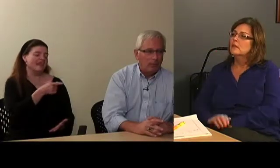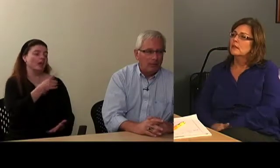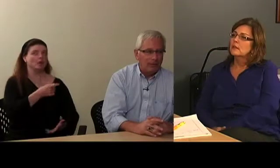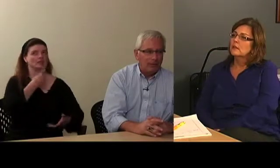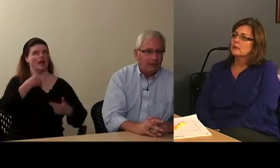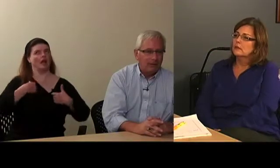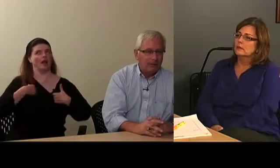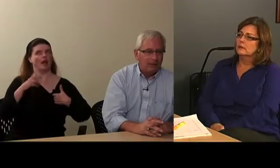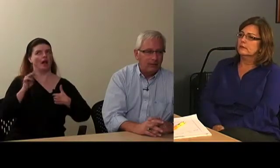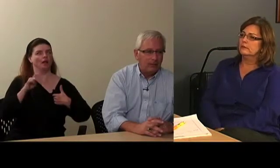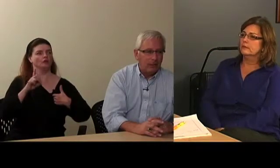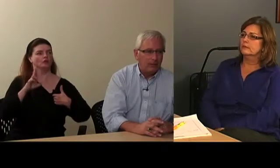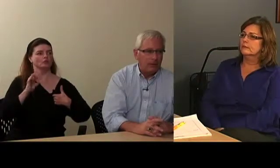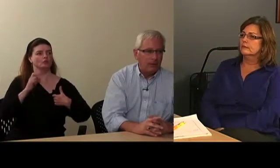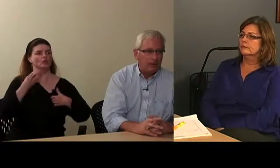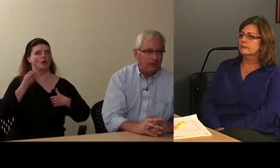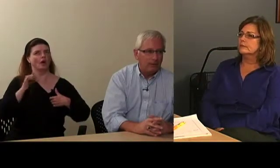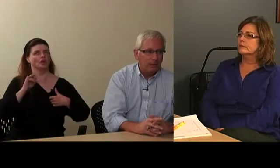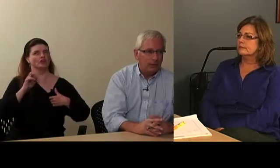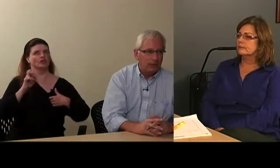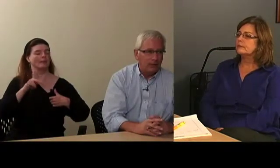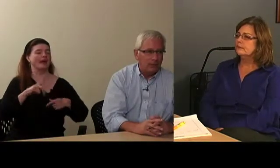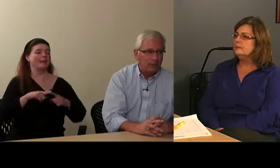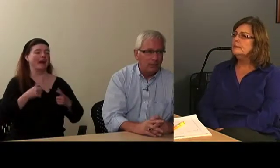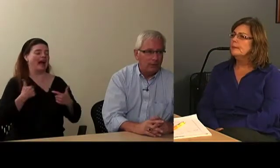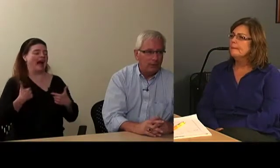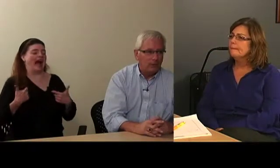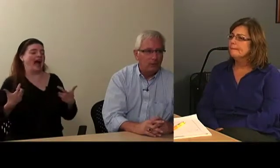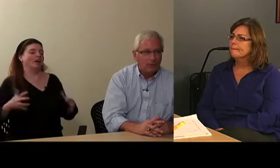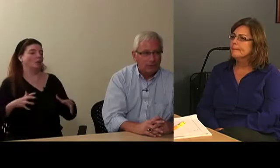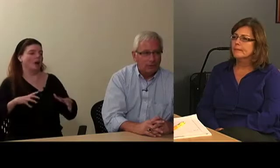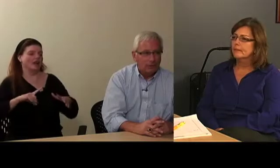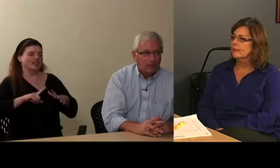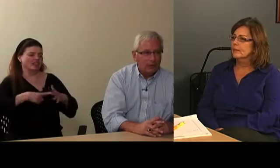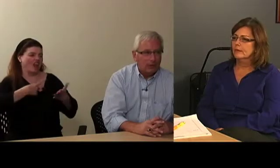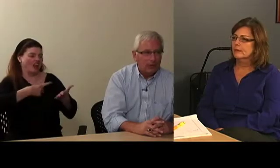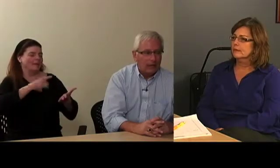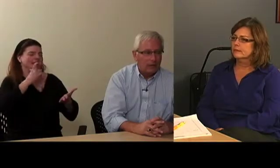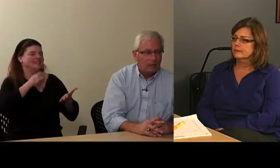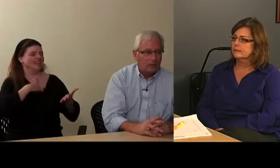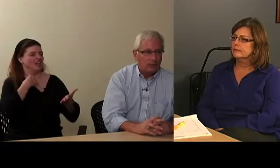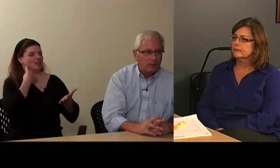but, you know, there's a part of me that doesn't want to get into a big legal hassle with them,